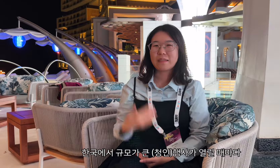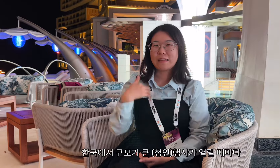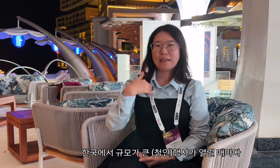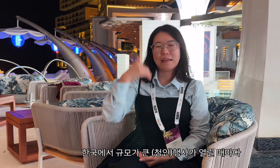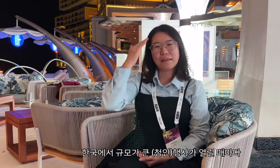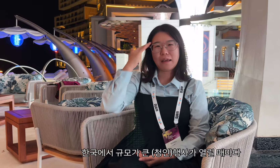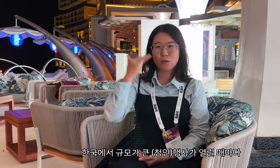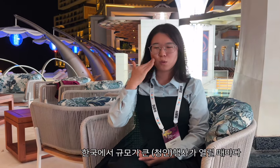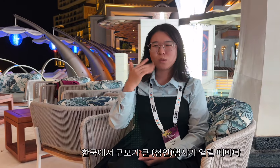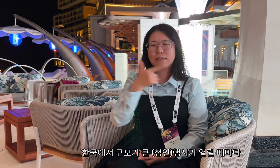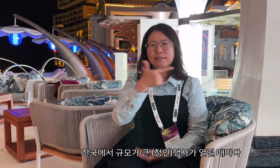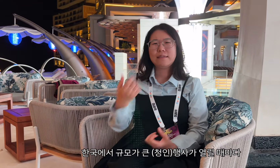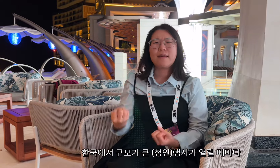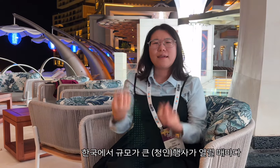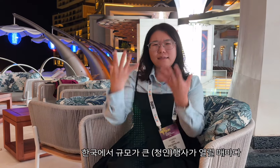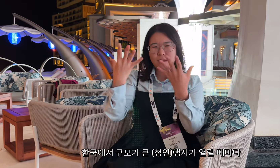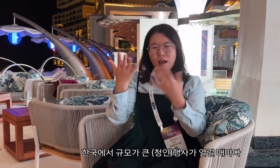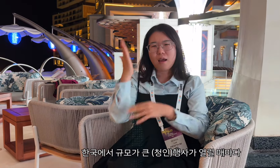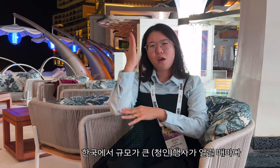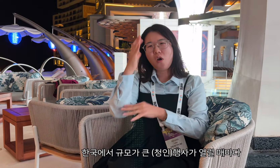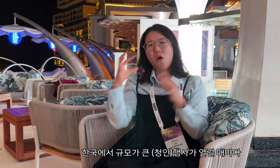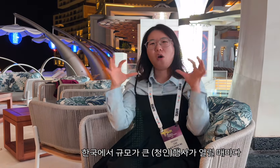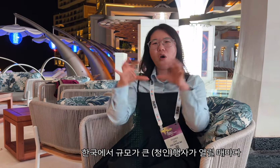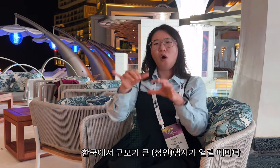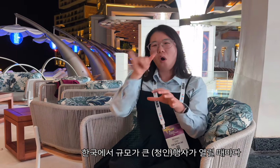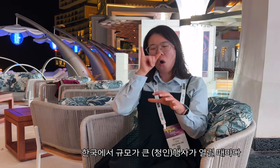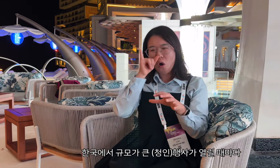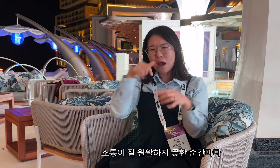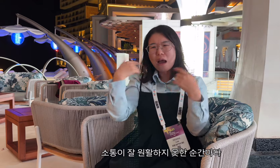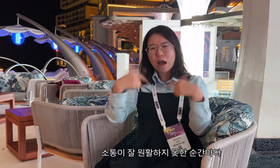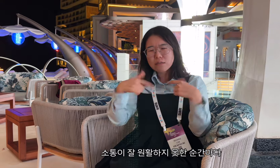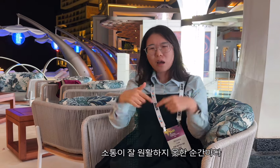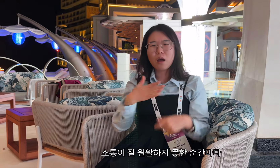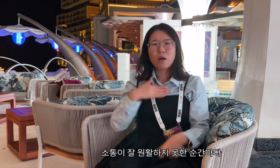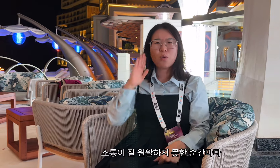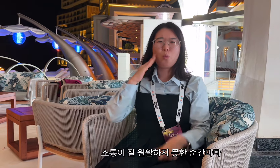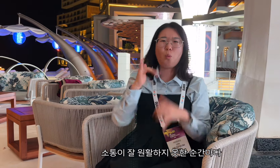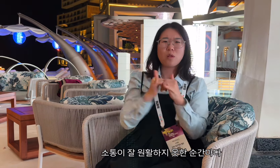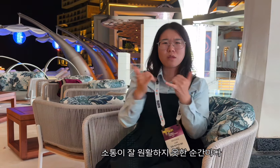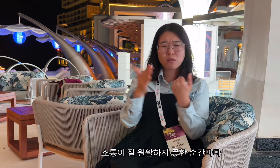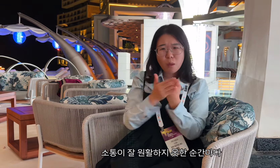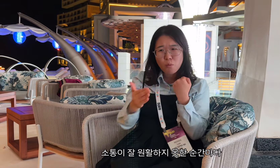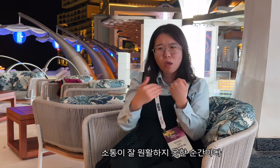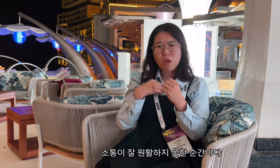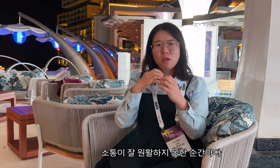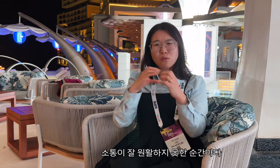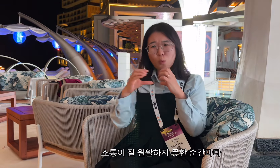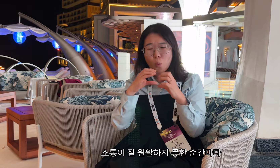Whenever a large-scale event is held in Korea, every time communication is not smooth,